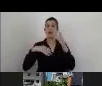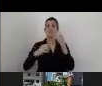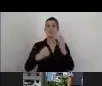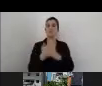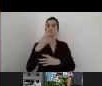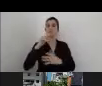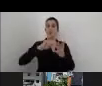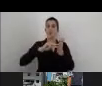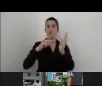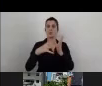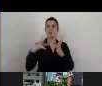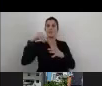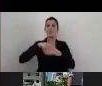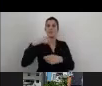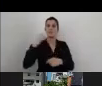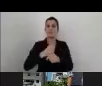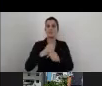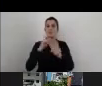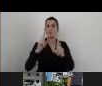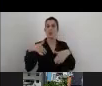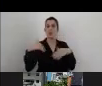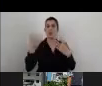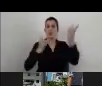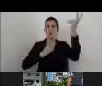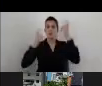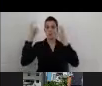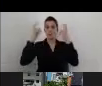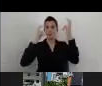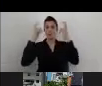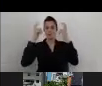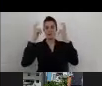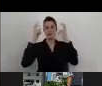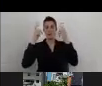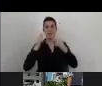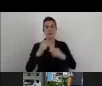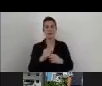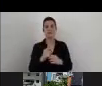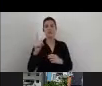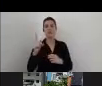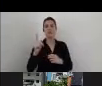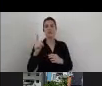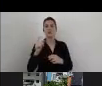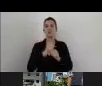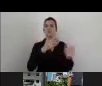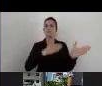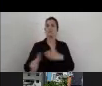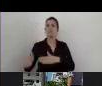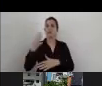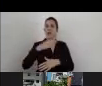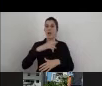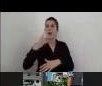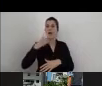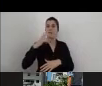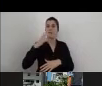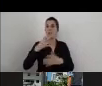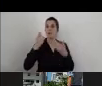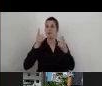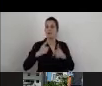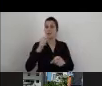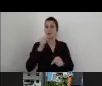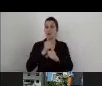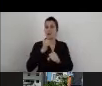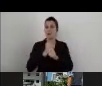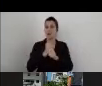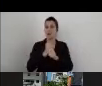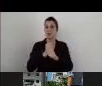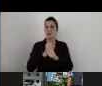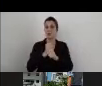information and prioritize out the things that they need to do in the long time.